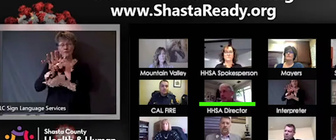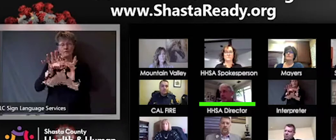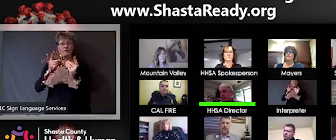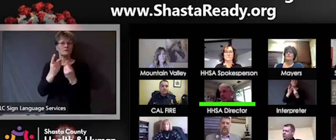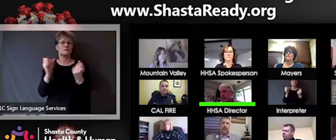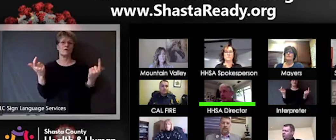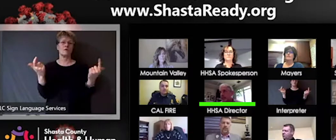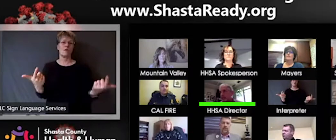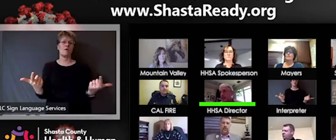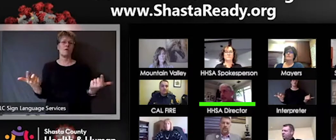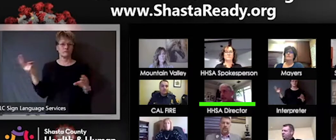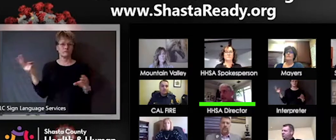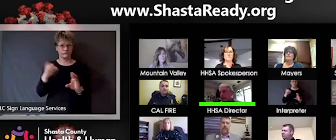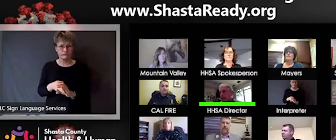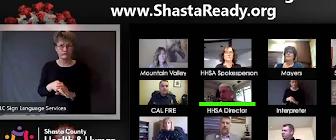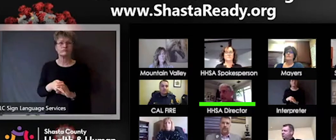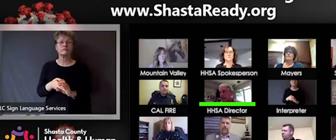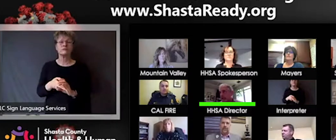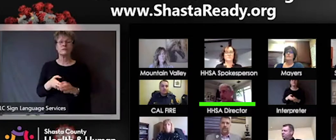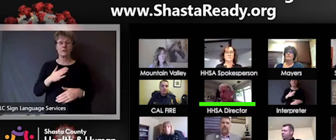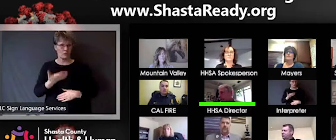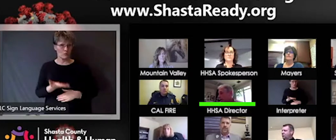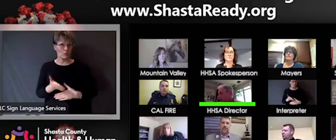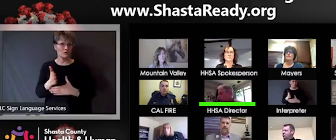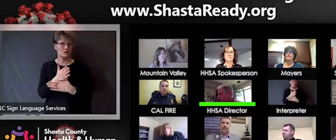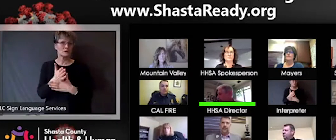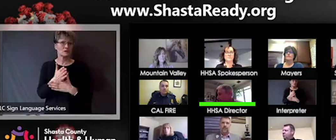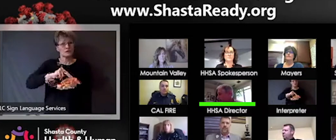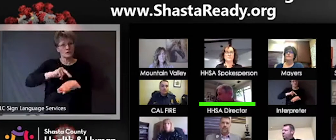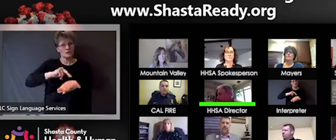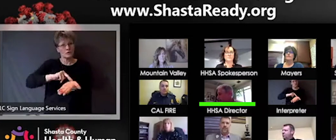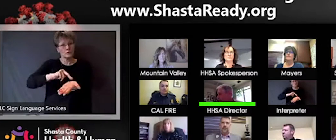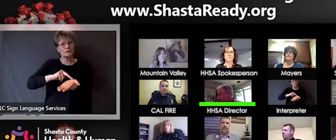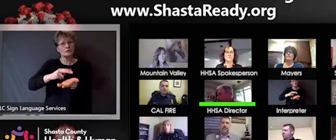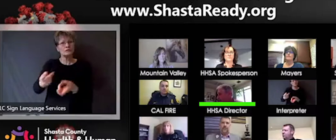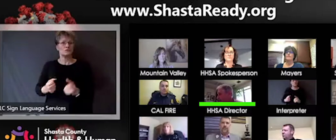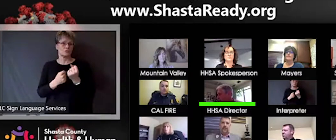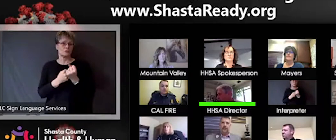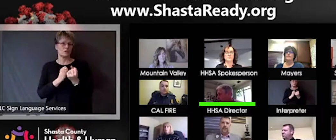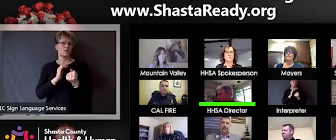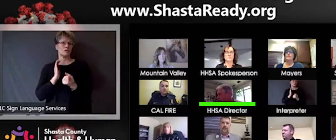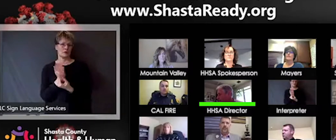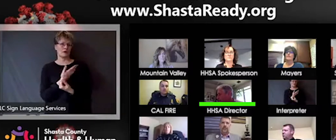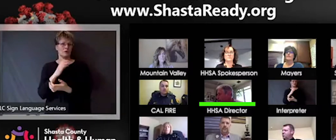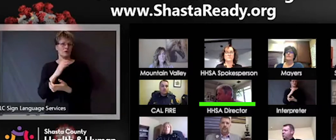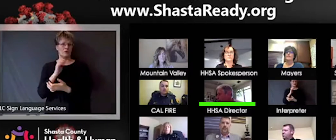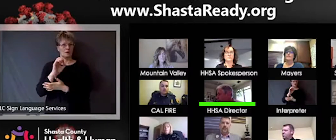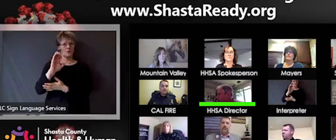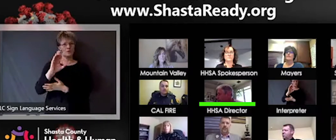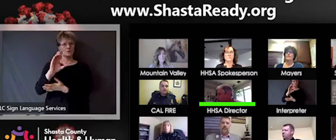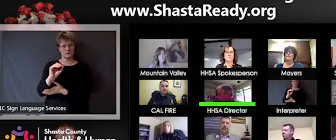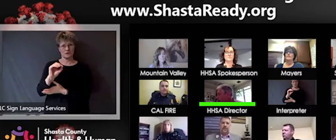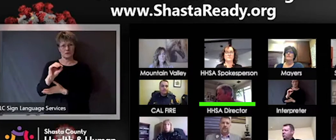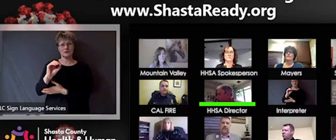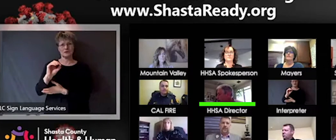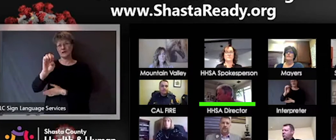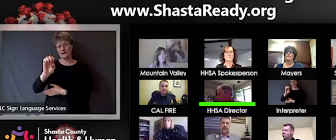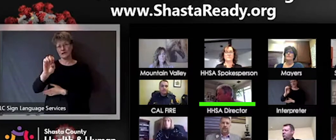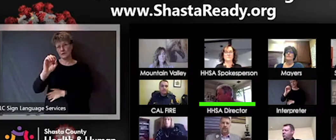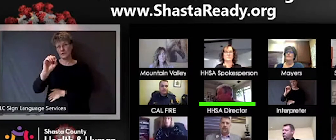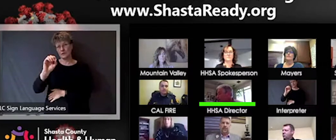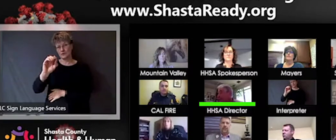nursing resources which we're integrating into the EOC, as well. Our